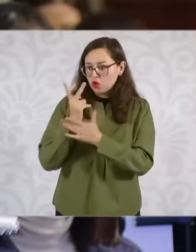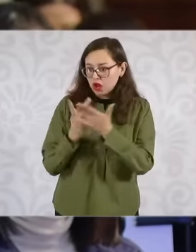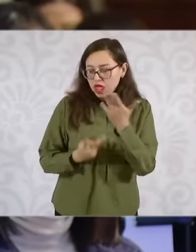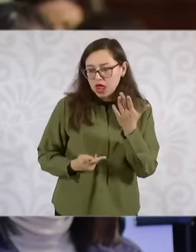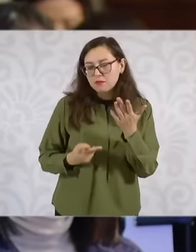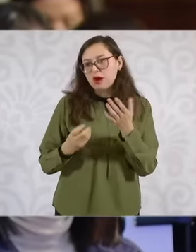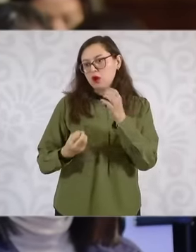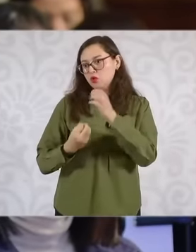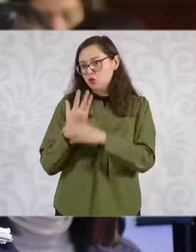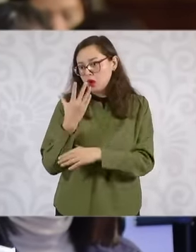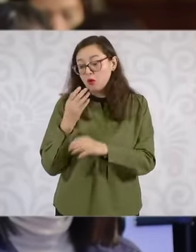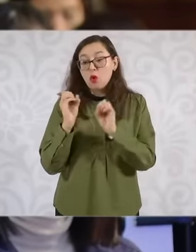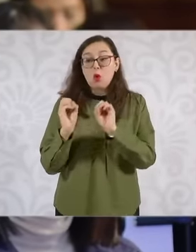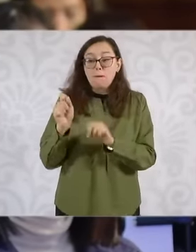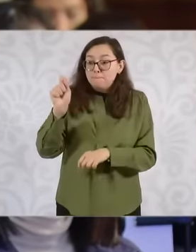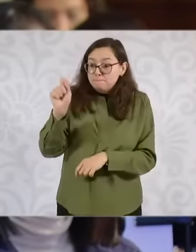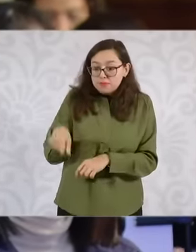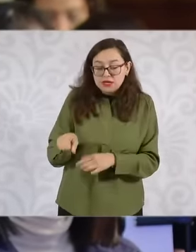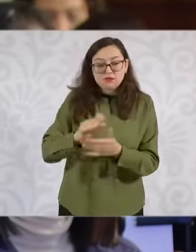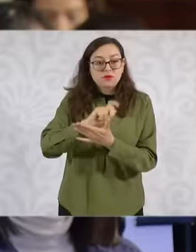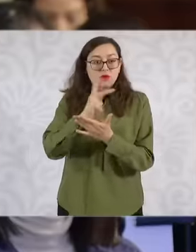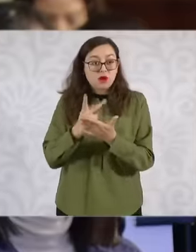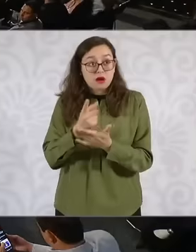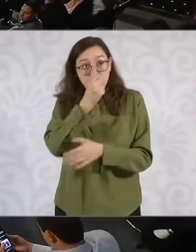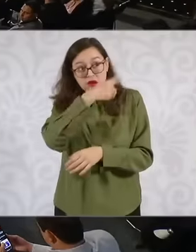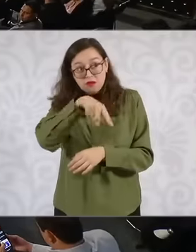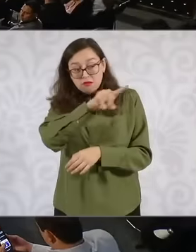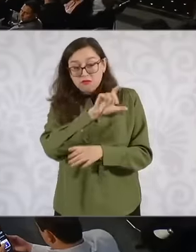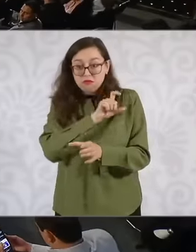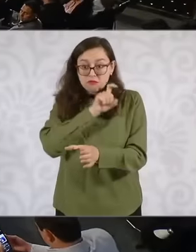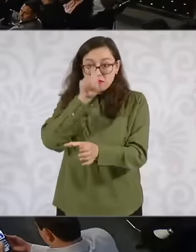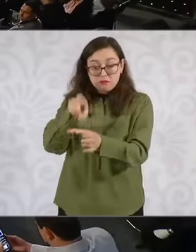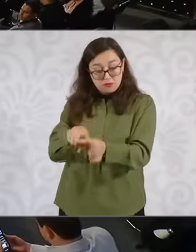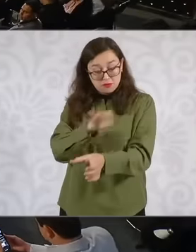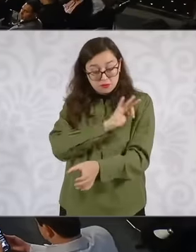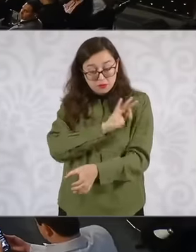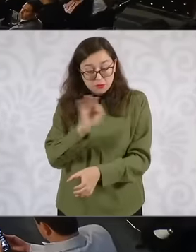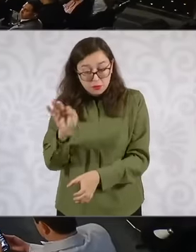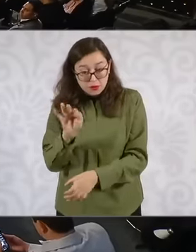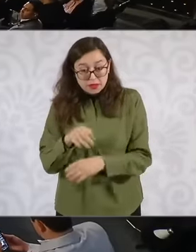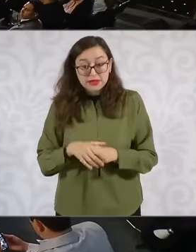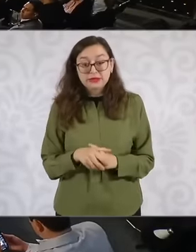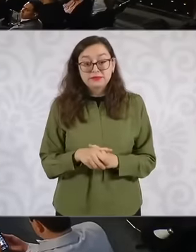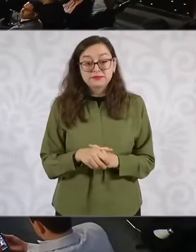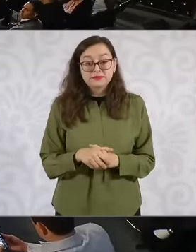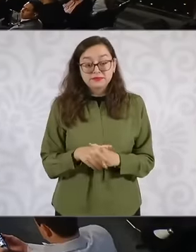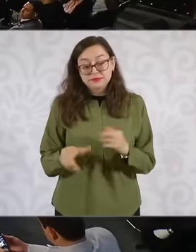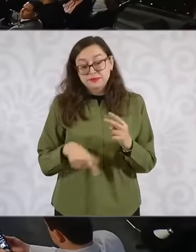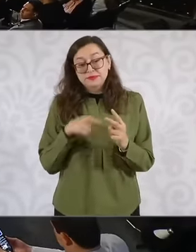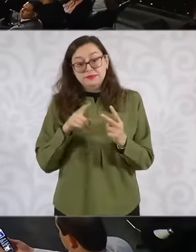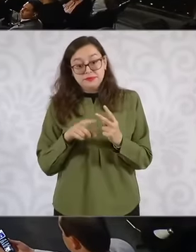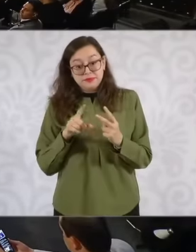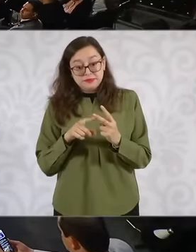these programs include migrants and also within the issue of housing. Eh well,